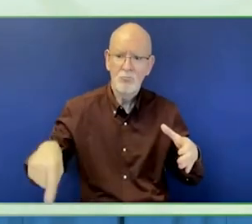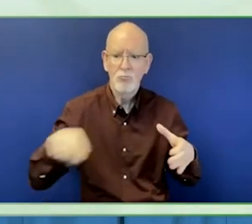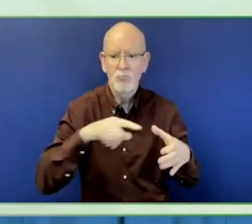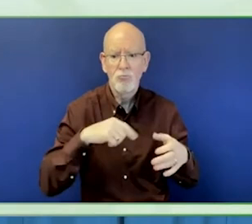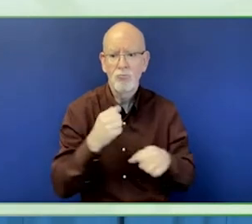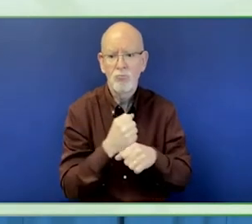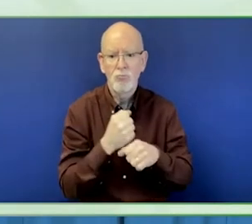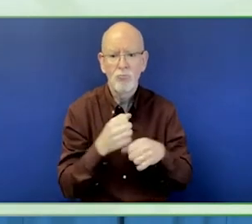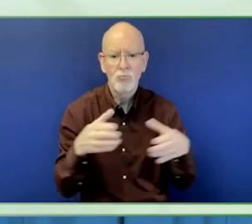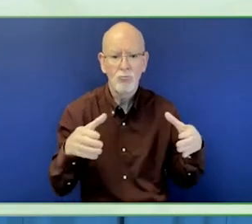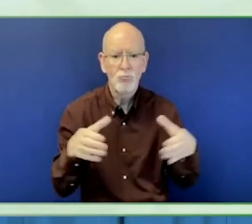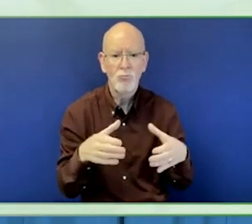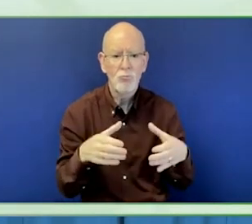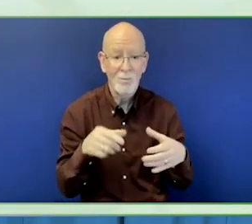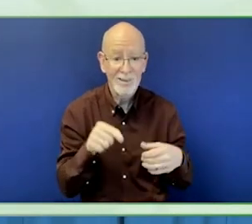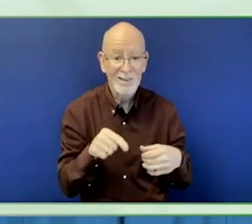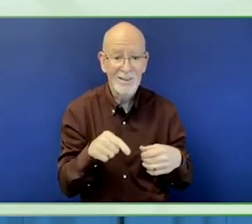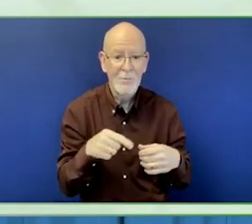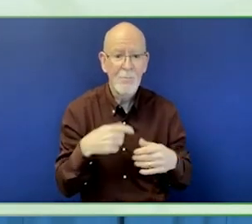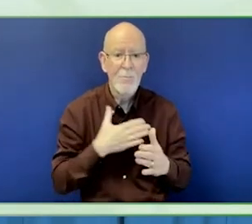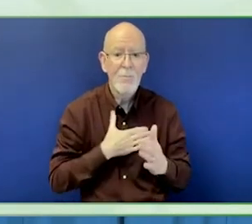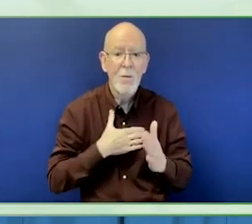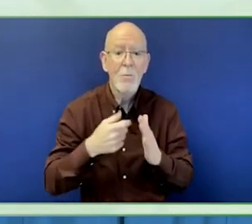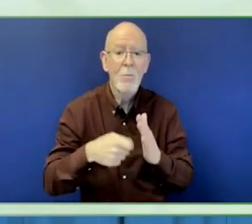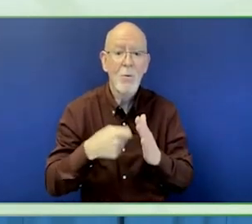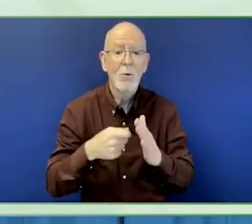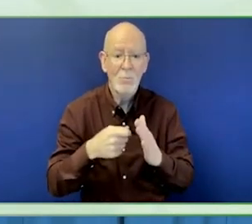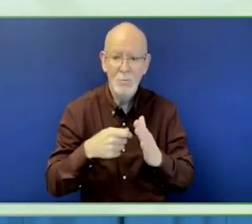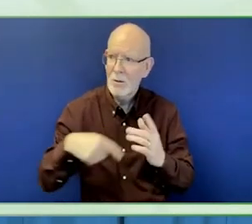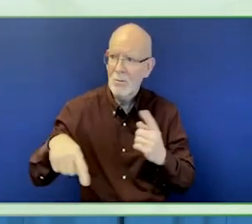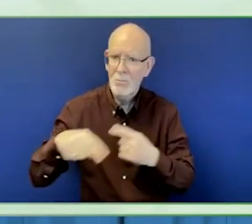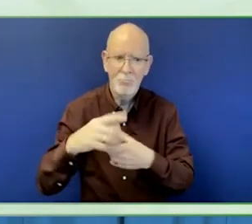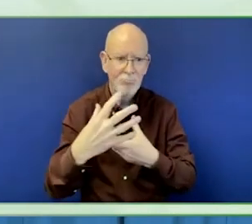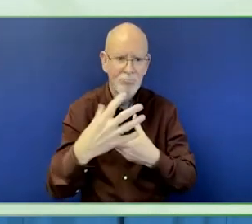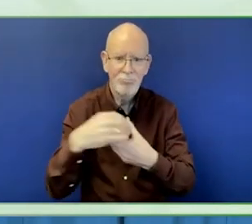This program supports projects with one year of duration.